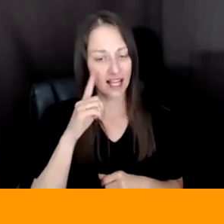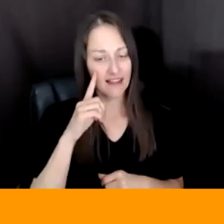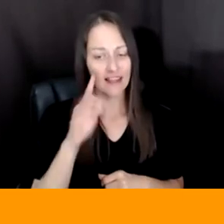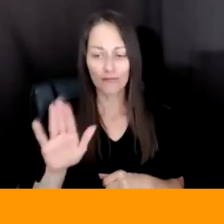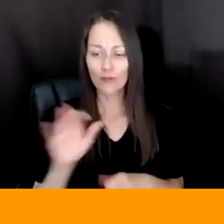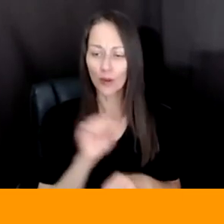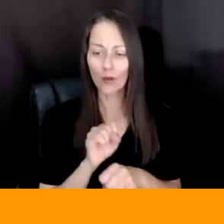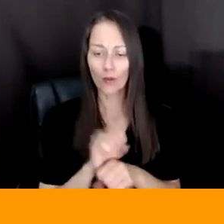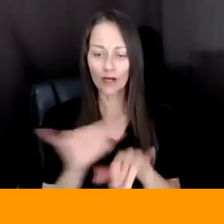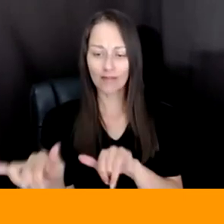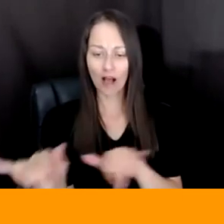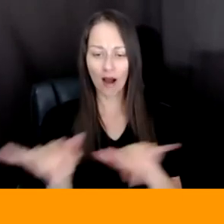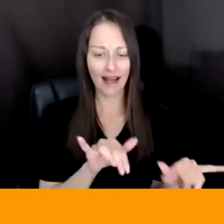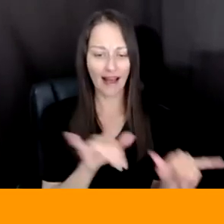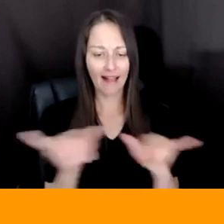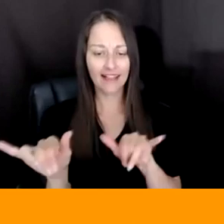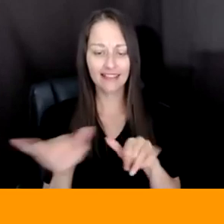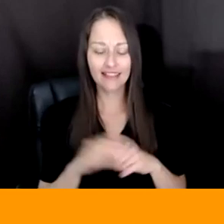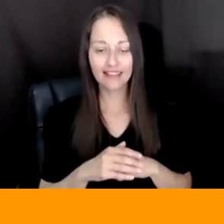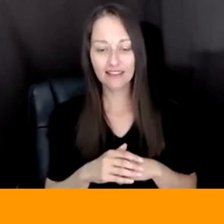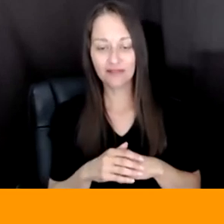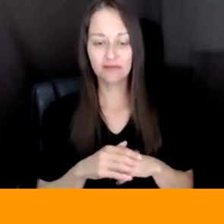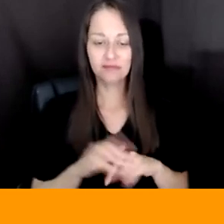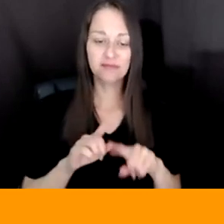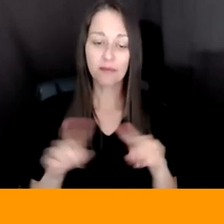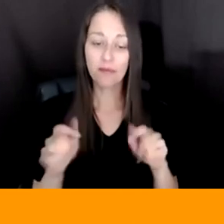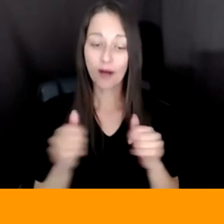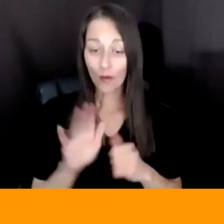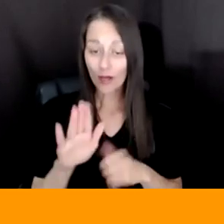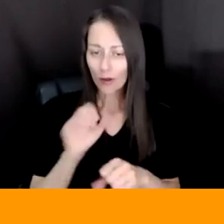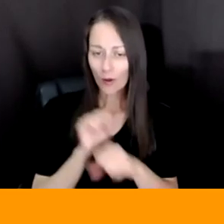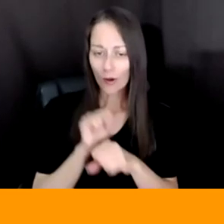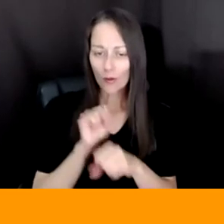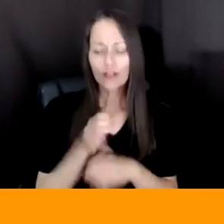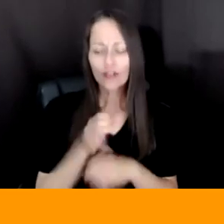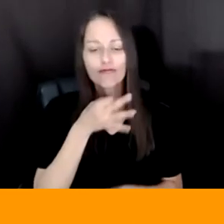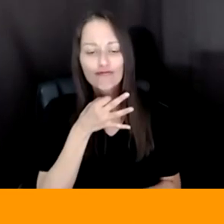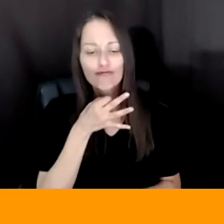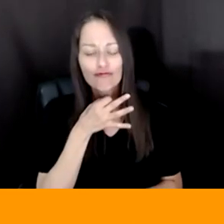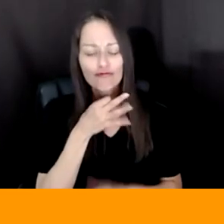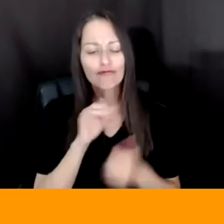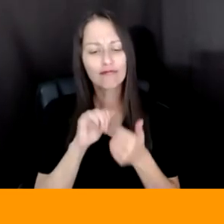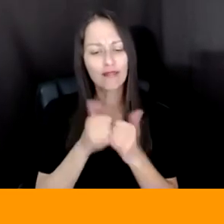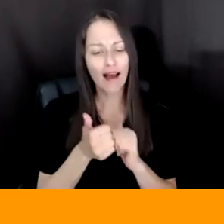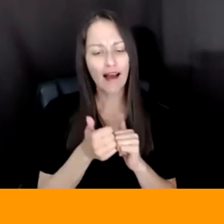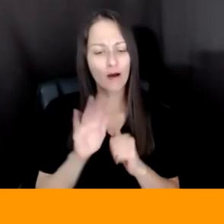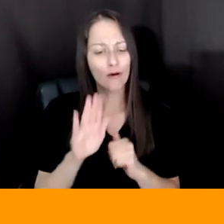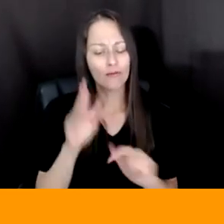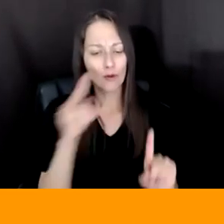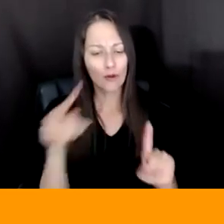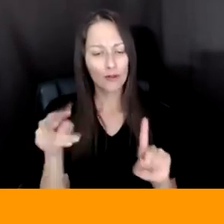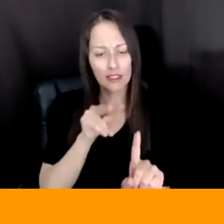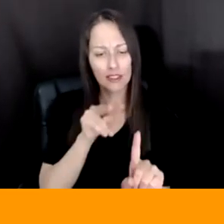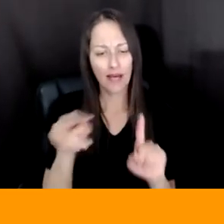BUT IN YOUR IN CASE OF YOUR WORK I'M WONDERING HOW YOU SEE SOME OF THE DIVIDES BEING BRIDGED